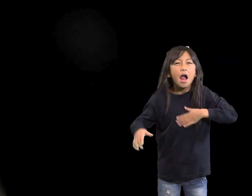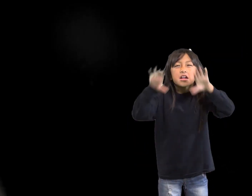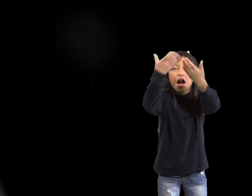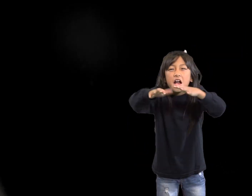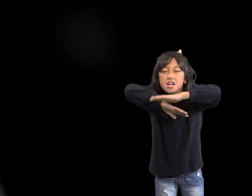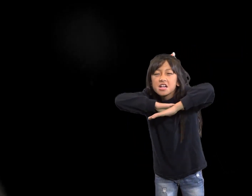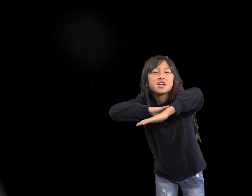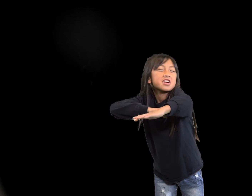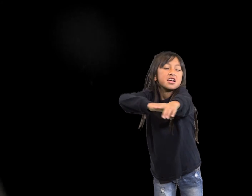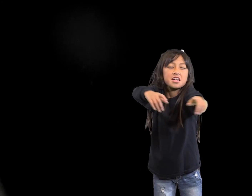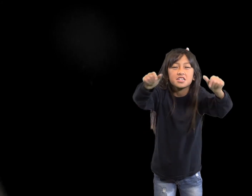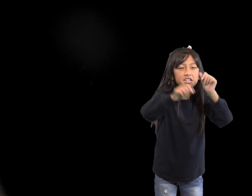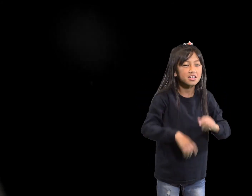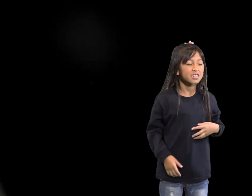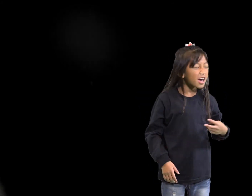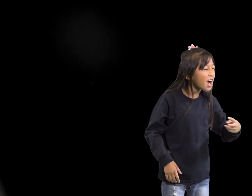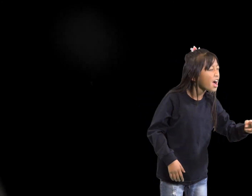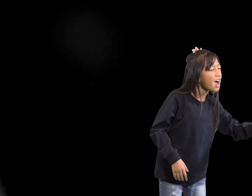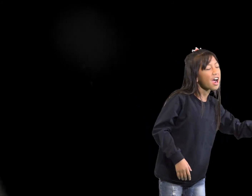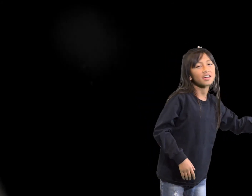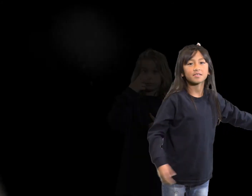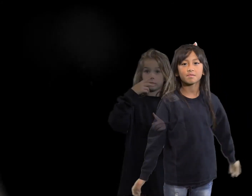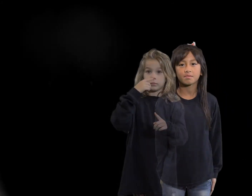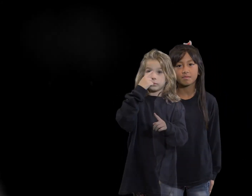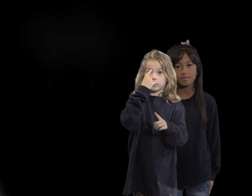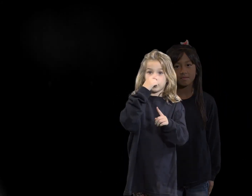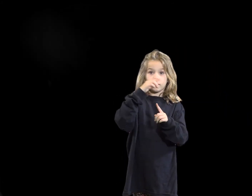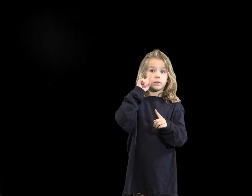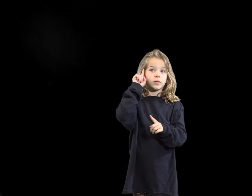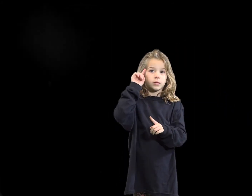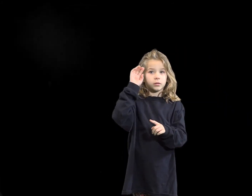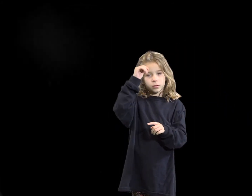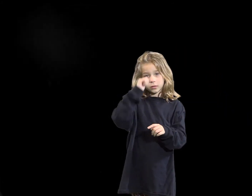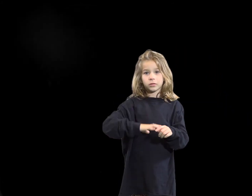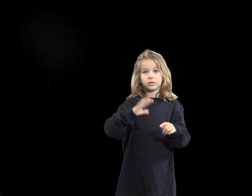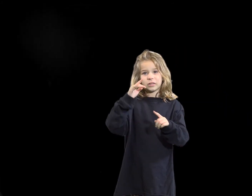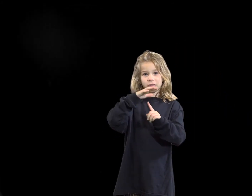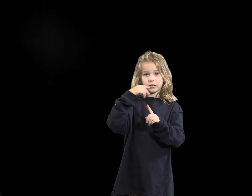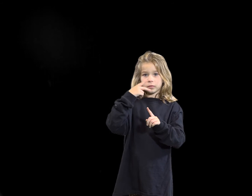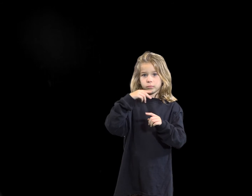I couldn't believe what it looked like. I could see the school, the classes - everything!